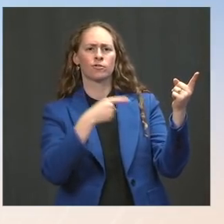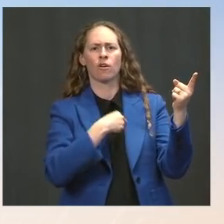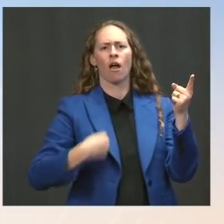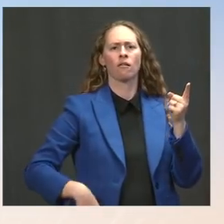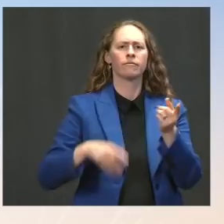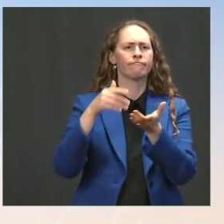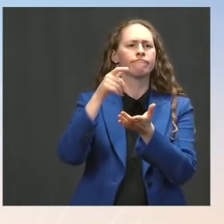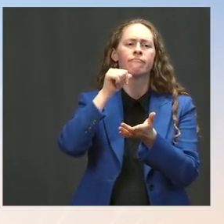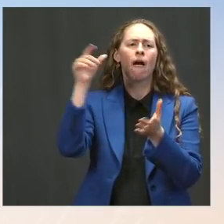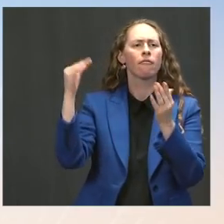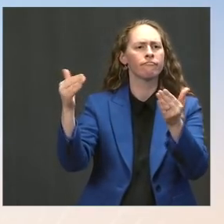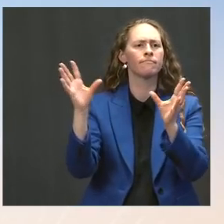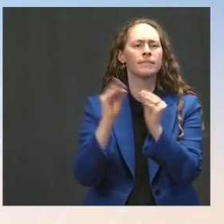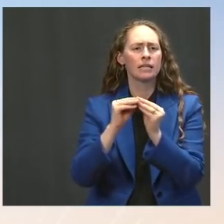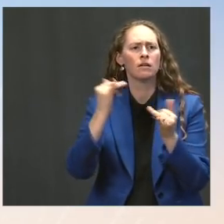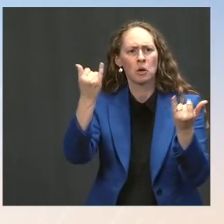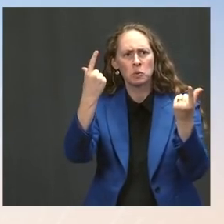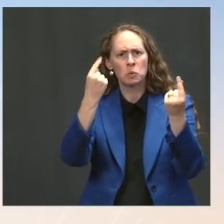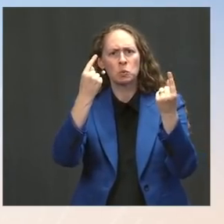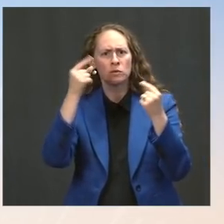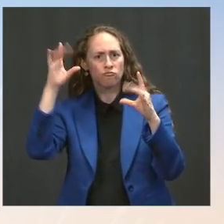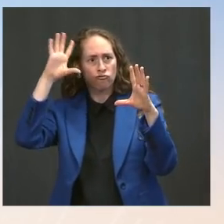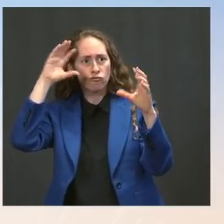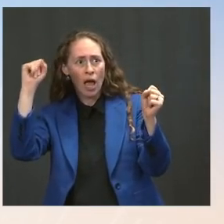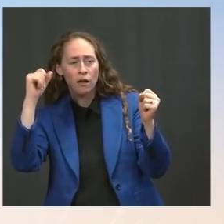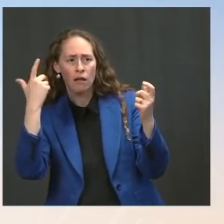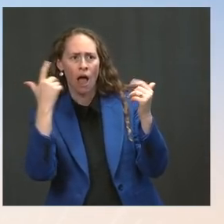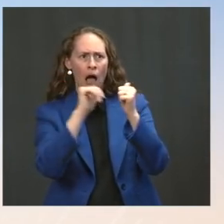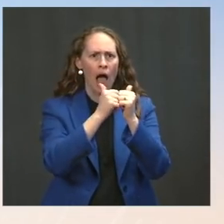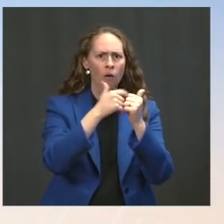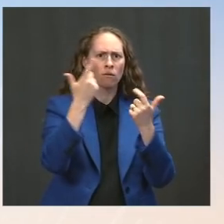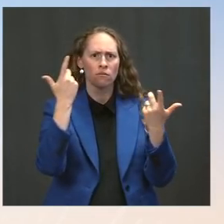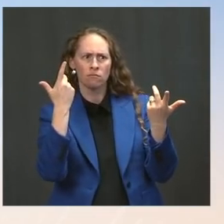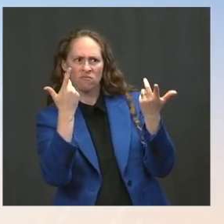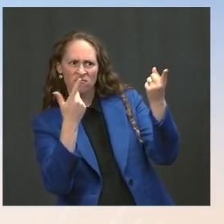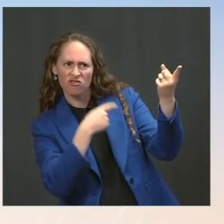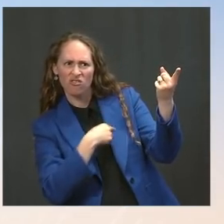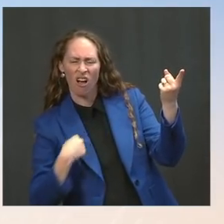I mean, you know, you kind of set this template that -- you know, with Russia -- that even if you have disagreements,